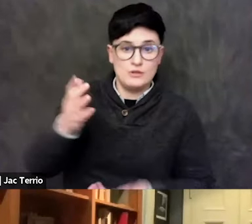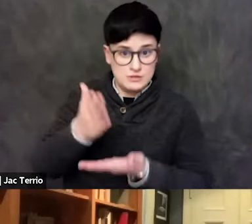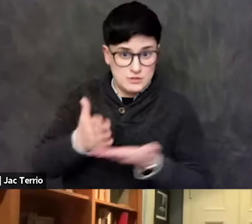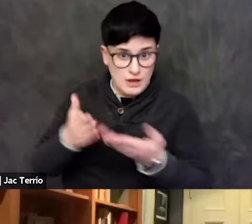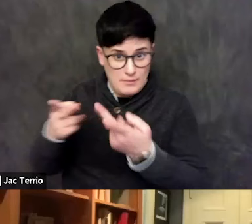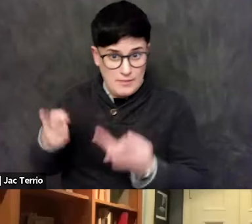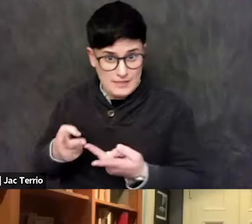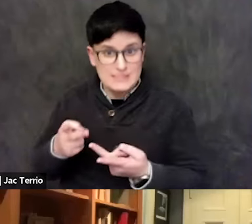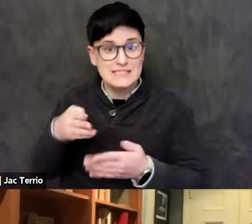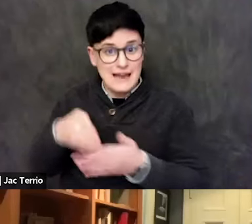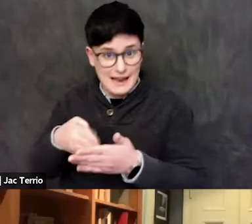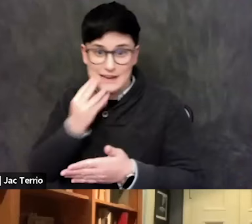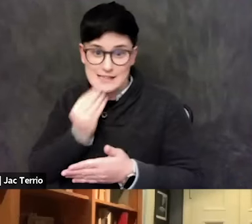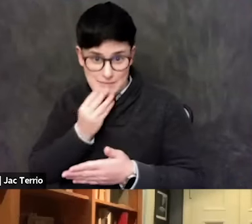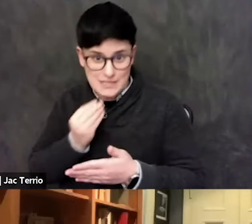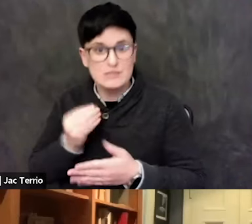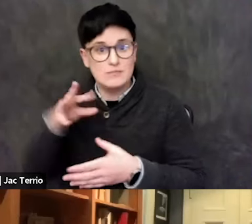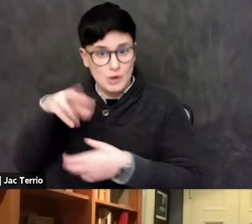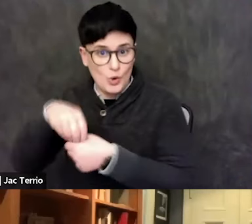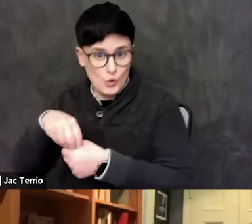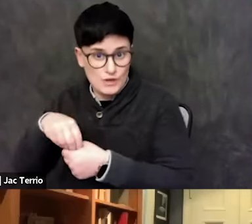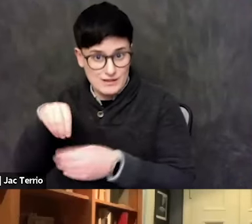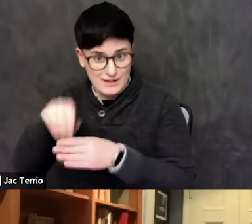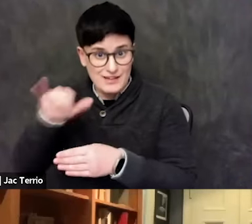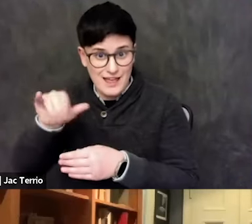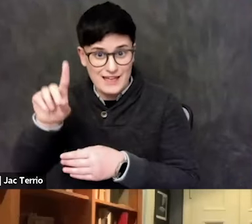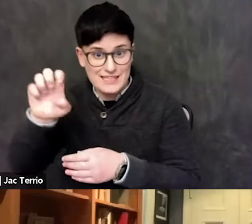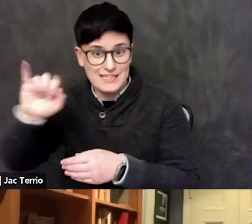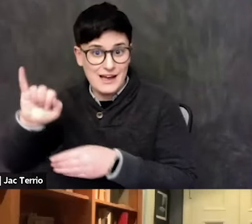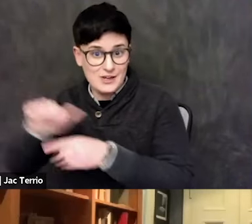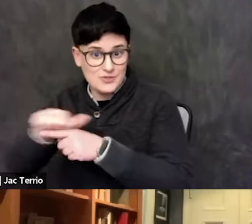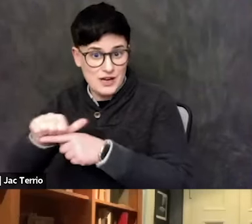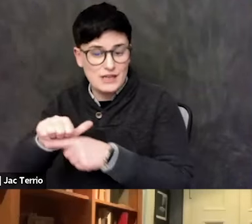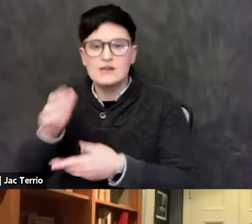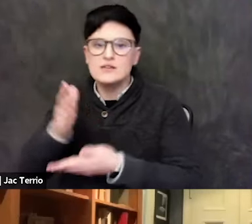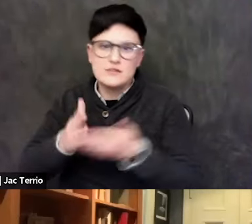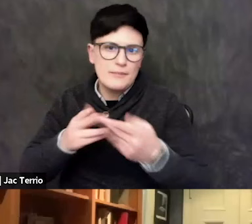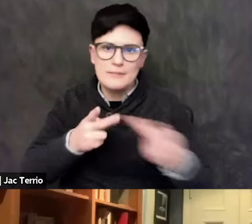And I've done some training for some places, and some places where it's not. And there are places before this,